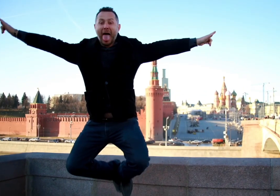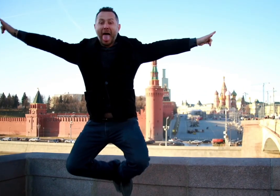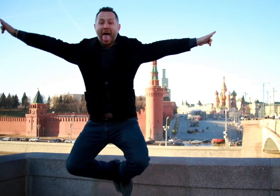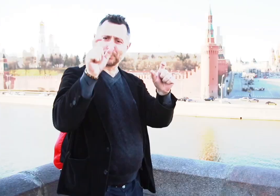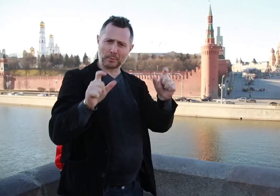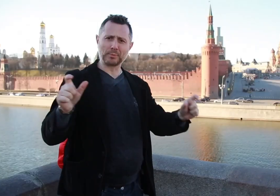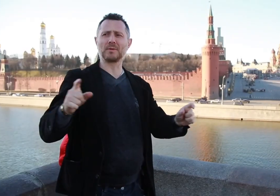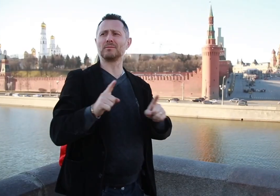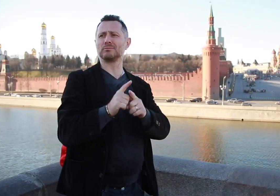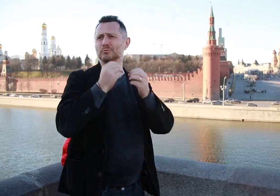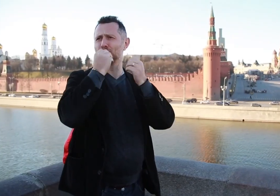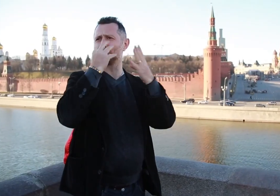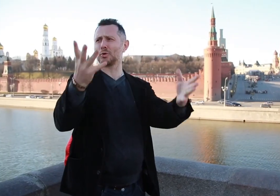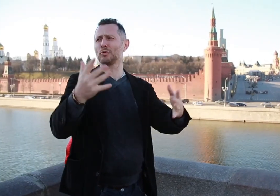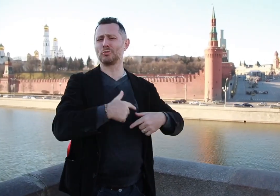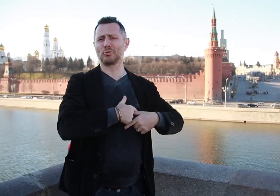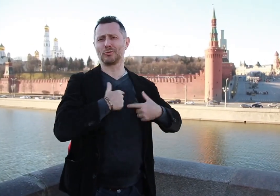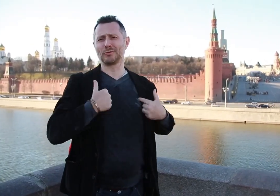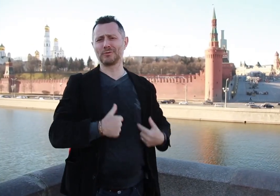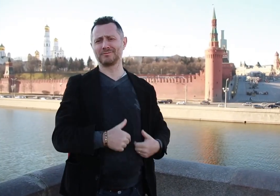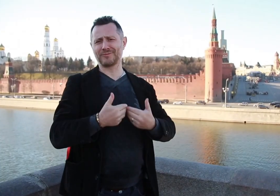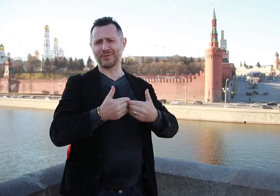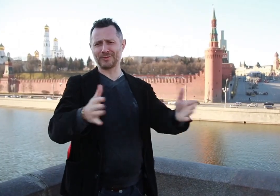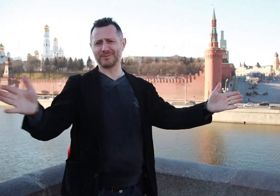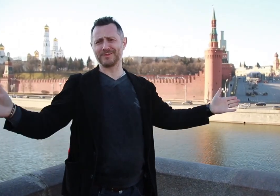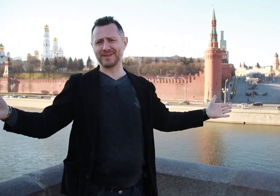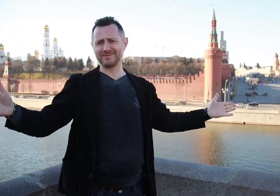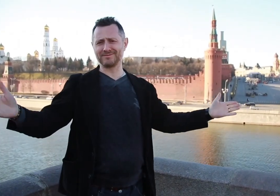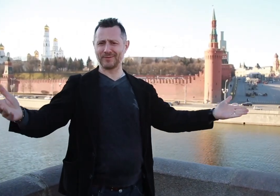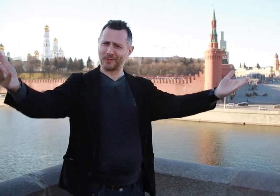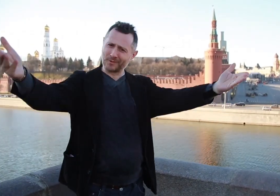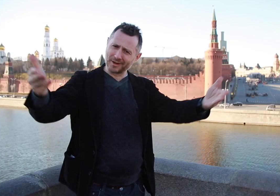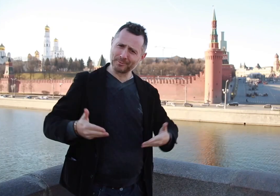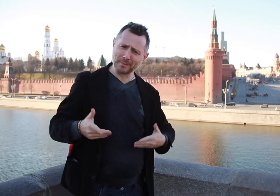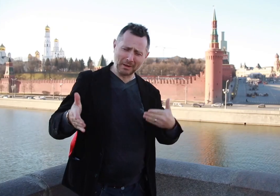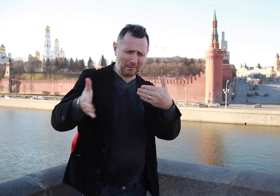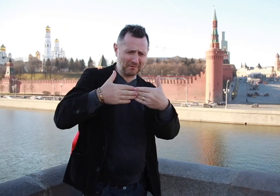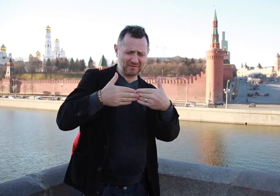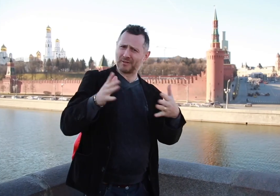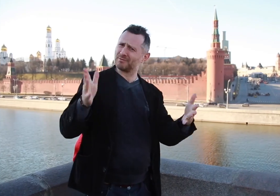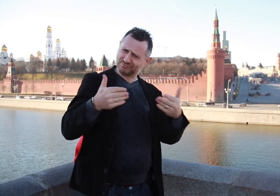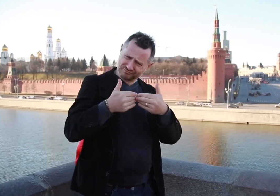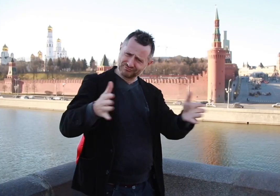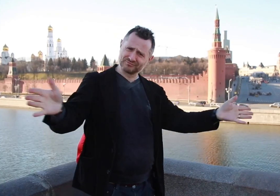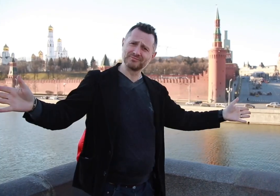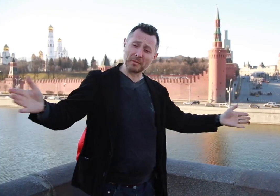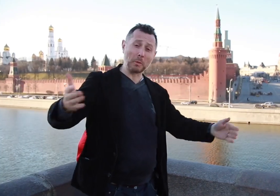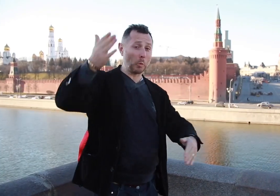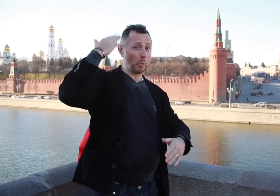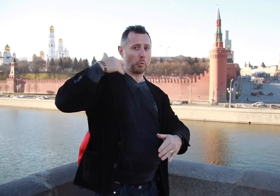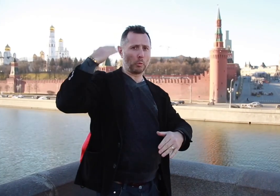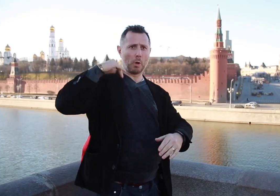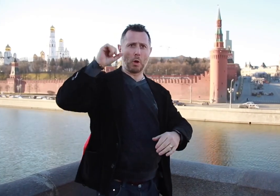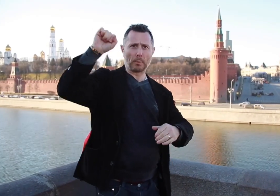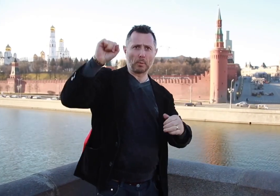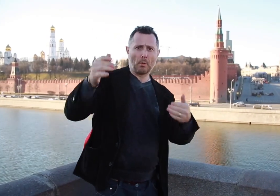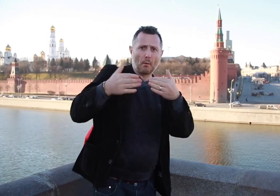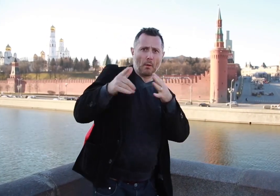Muscovites warm-heartedly welcome people from all over the world to come and enjoy the Kremlin. The Iron Curtain no longer stands. There is no reason to be anxious about visiting Moscow. During